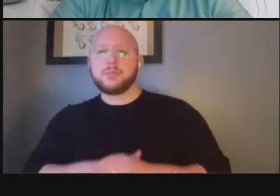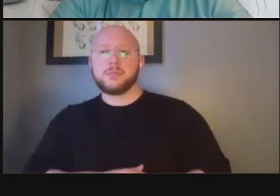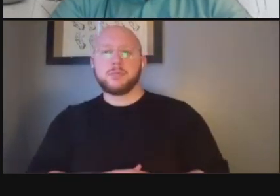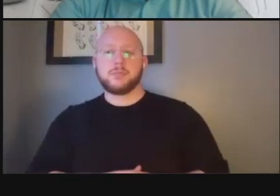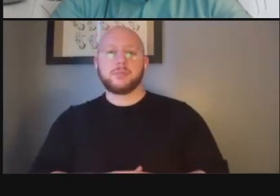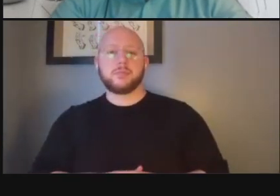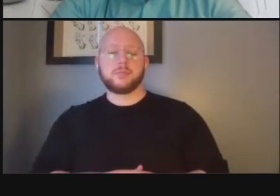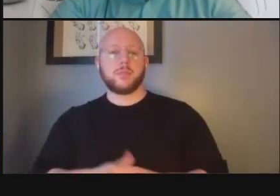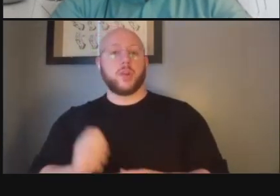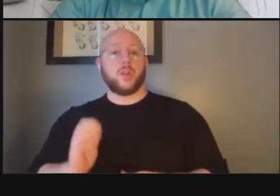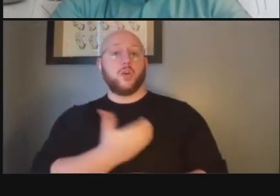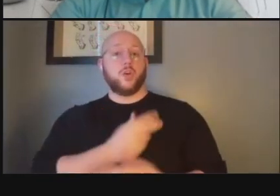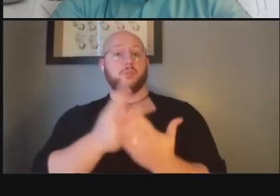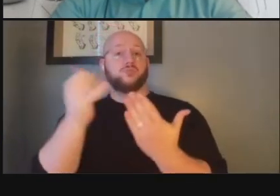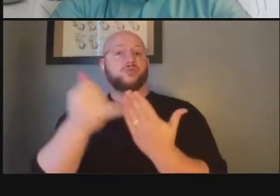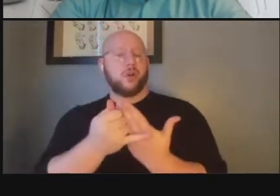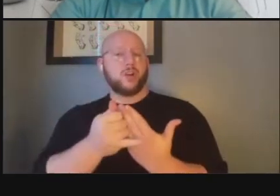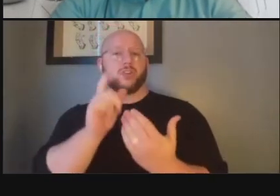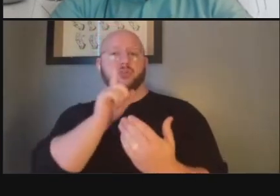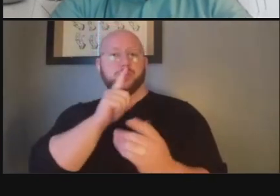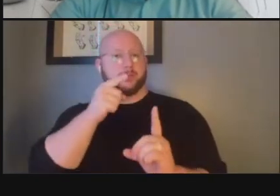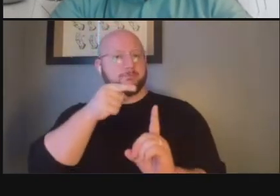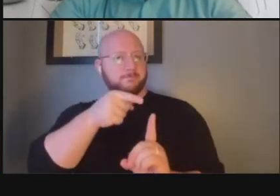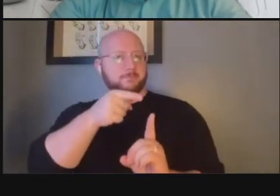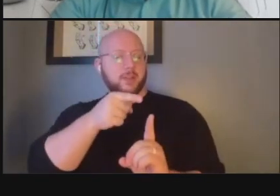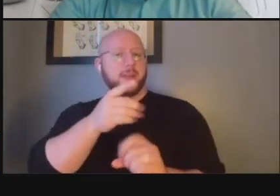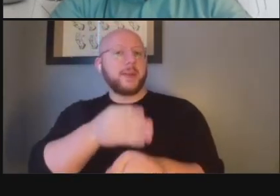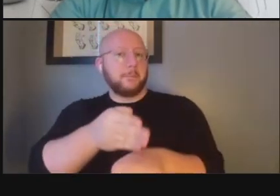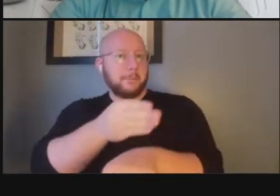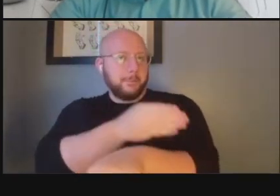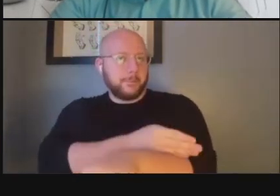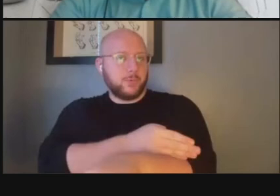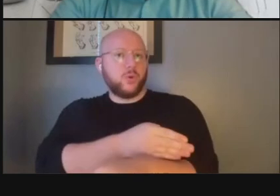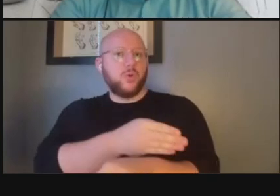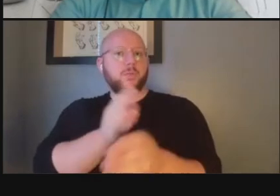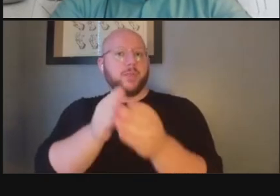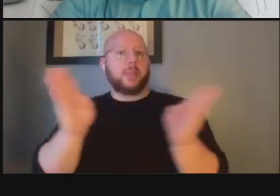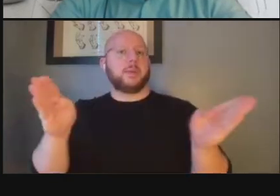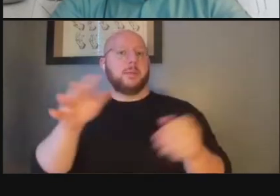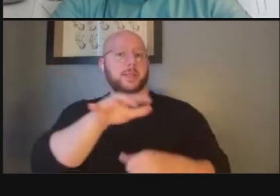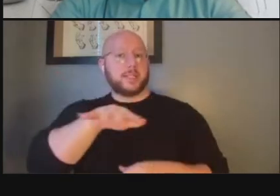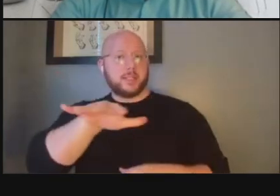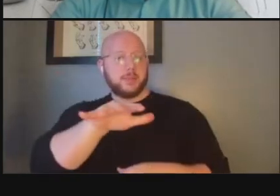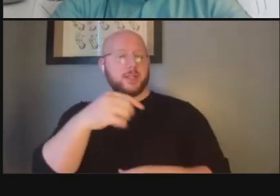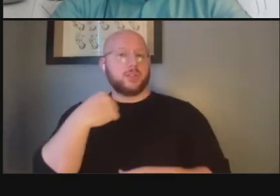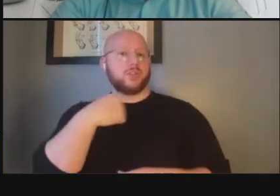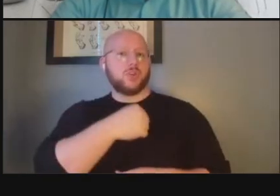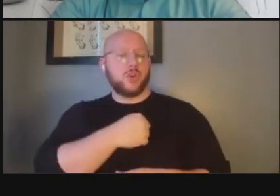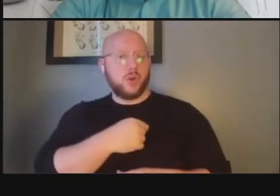our project will only be making improvements to the public space so we'll be looking at where the